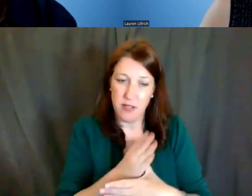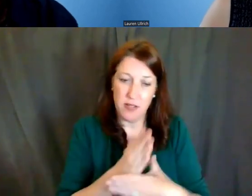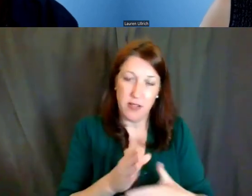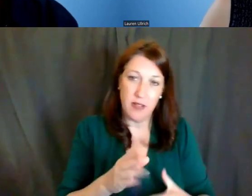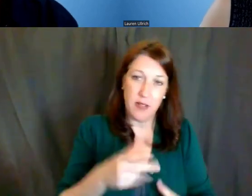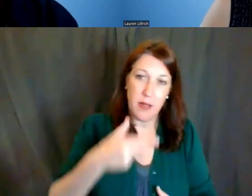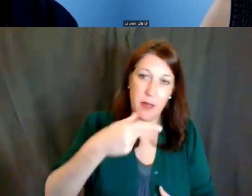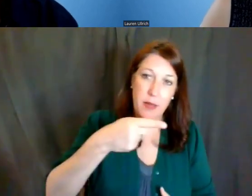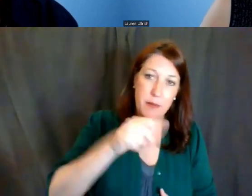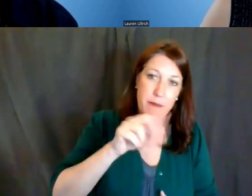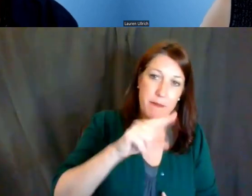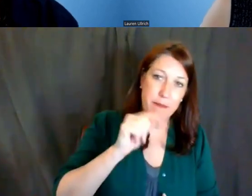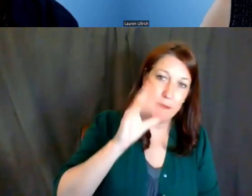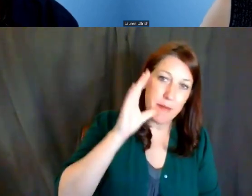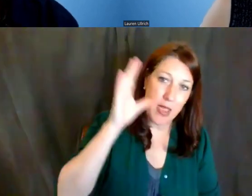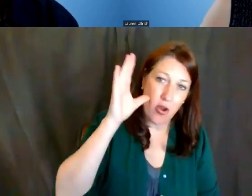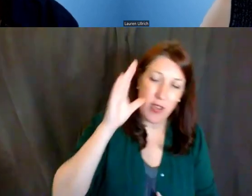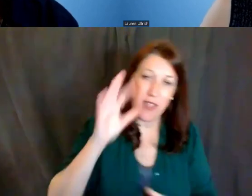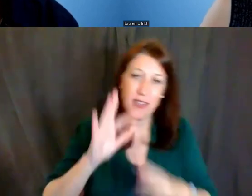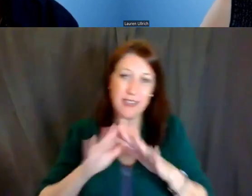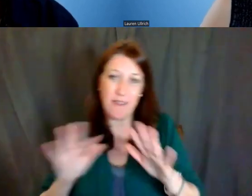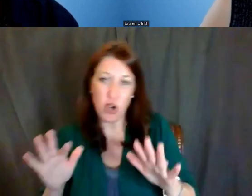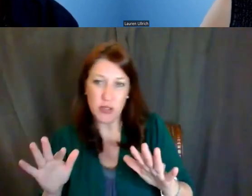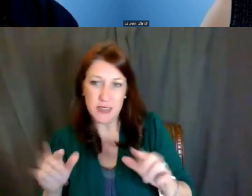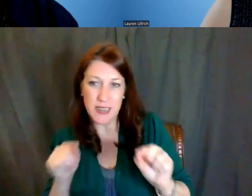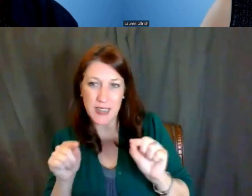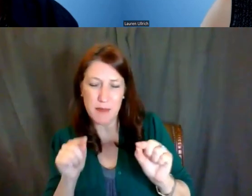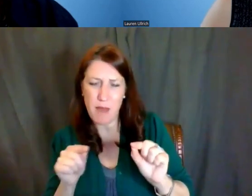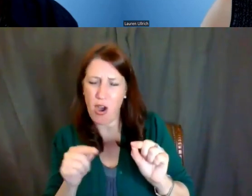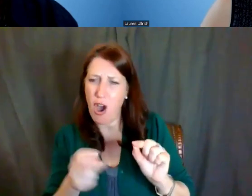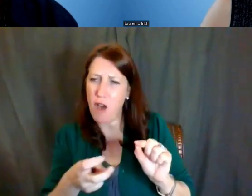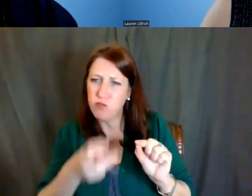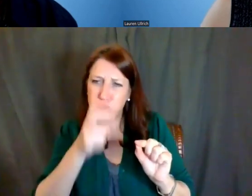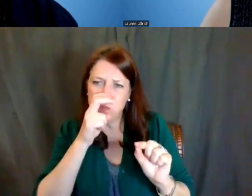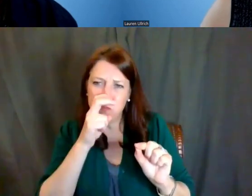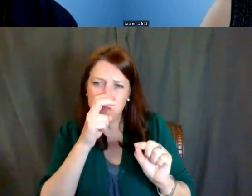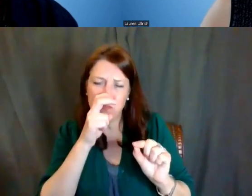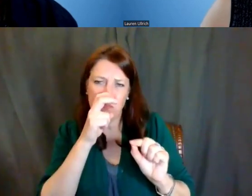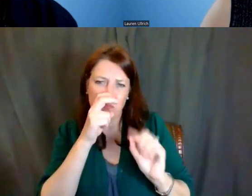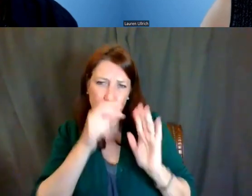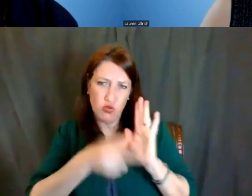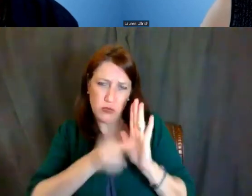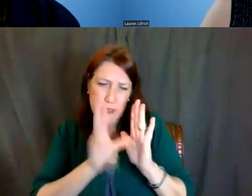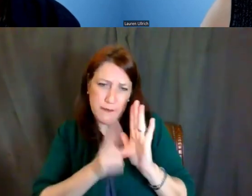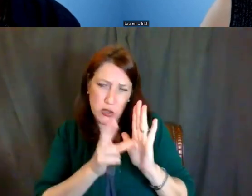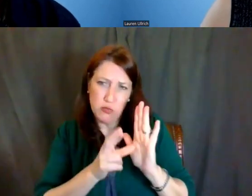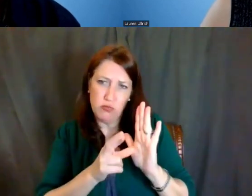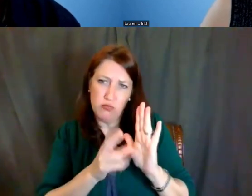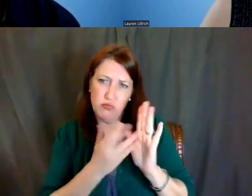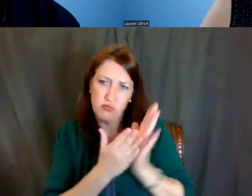and a diversity award. But they are all rigorously reviewed within the IC.